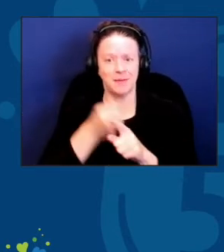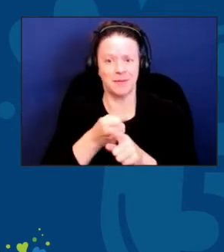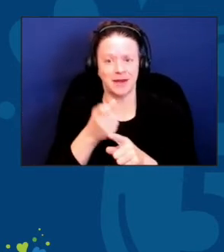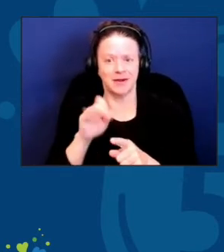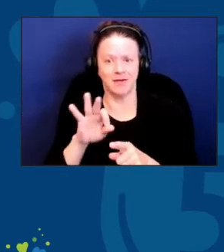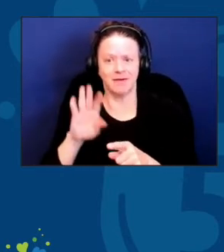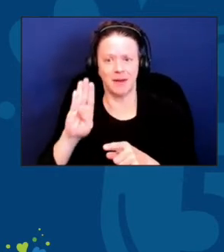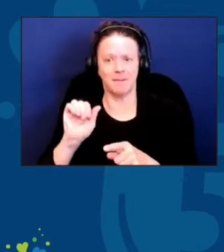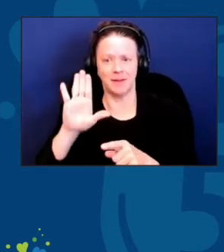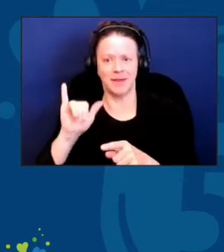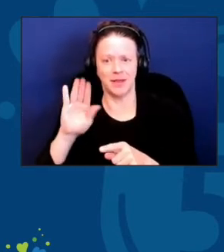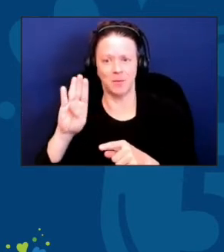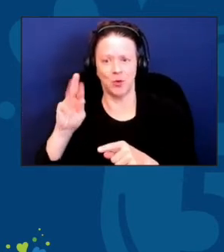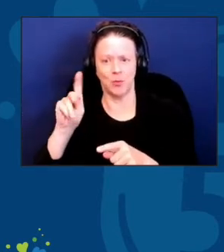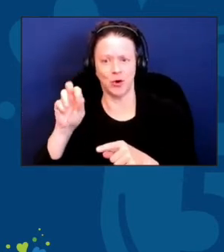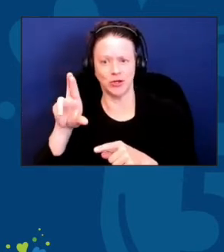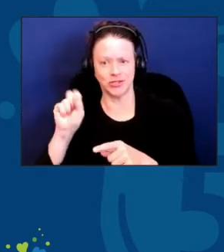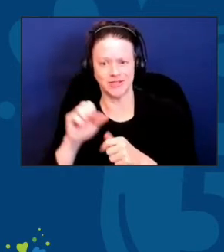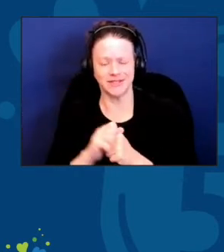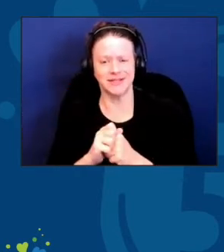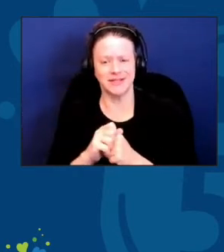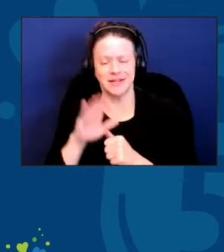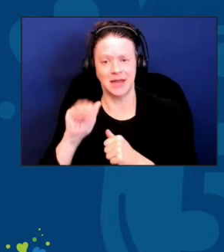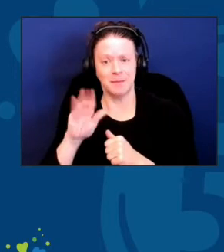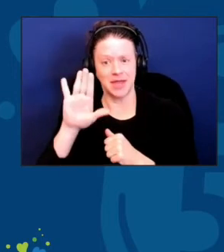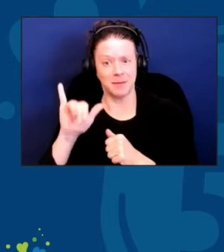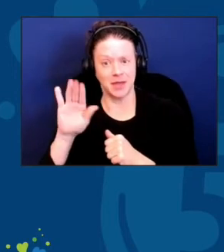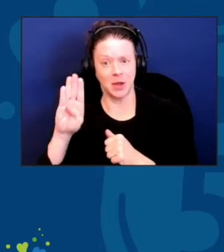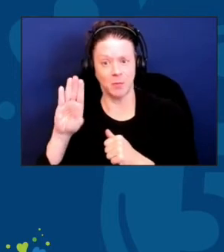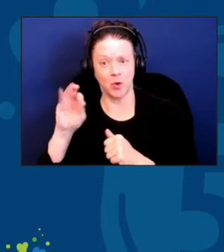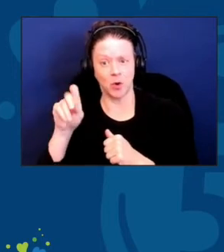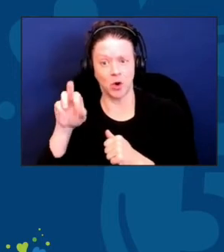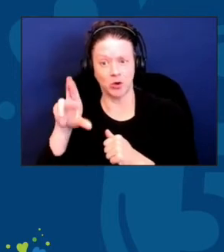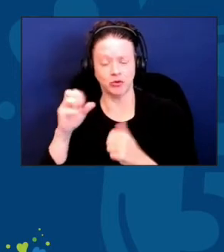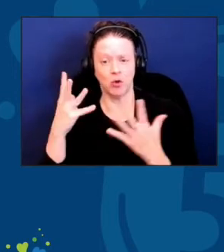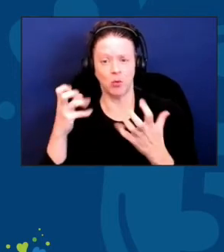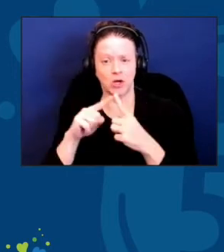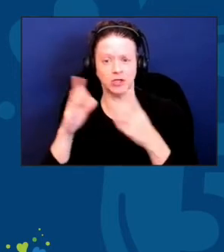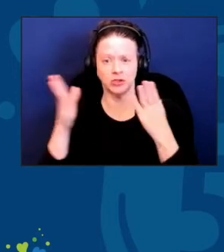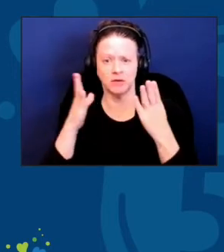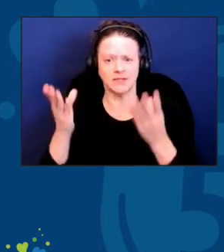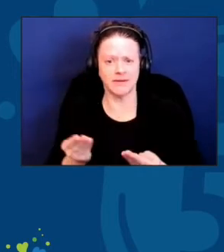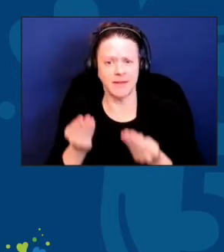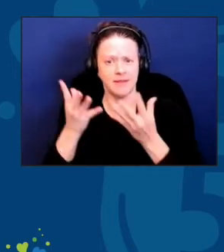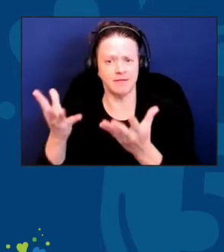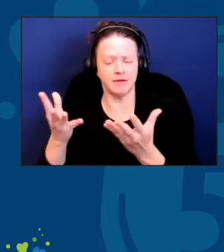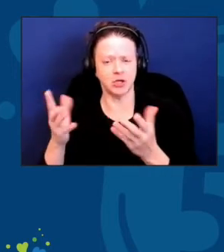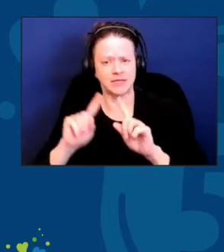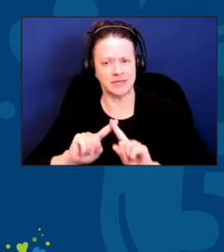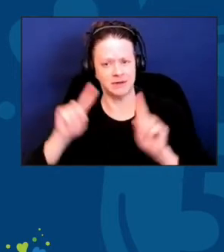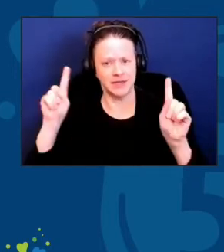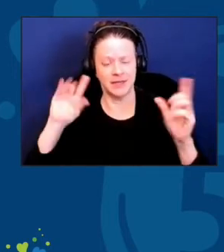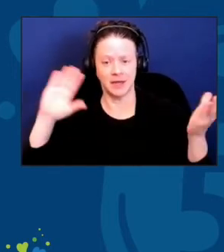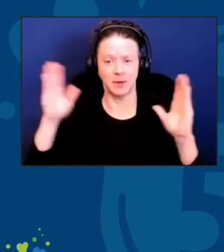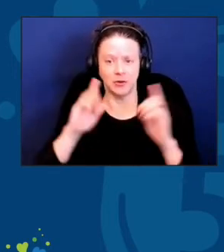That Baby Boomers wanted services delivered perhaps differently than the World War II Greatest Generation